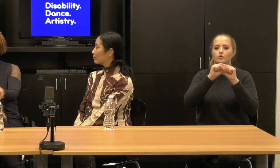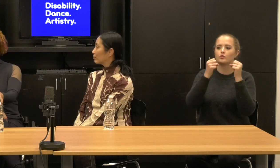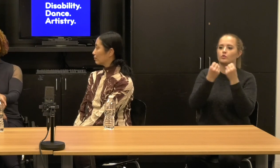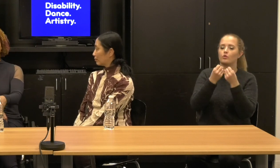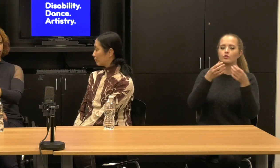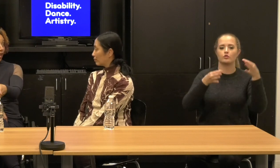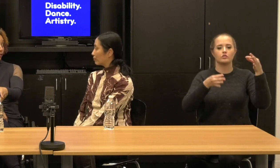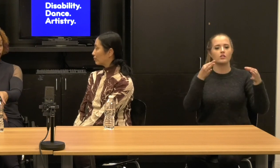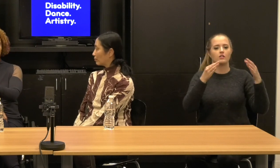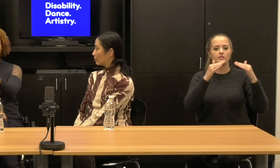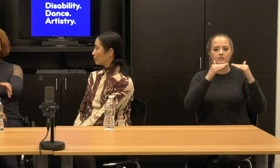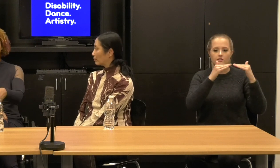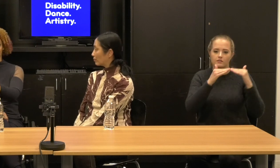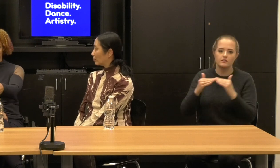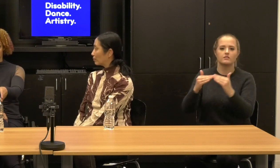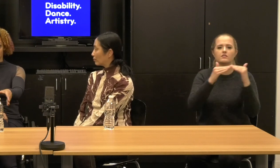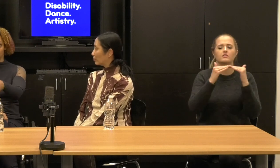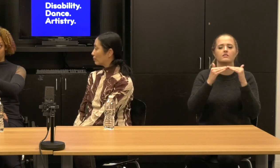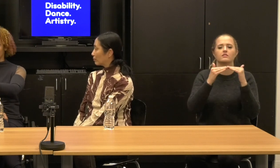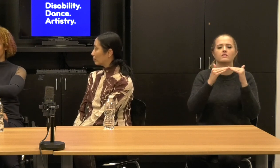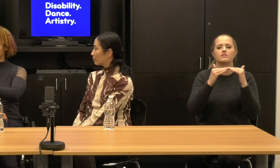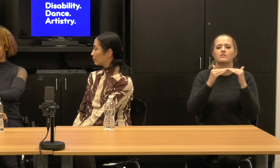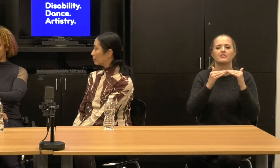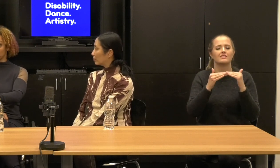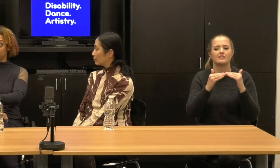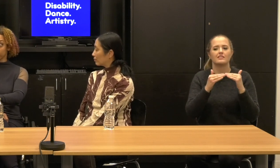merit or read and interpreted in an aesthetic way.